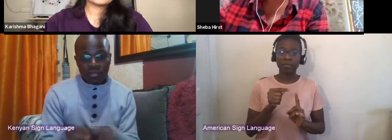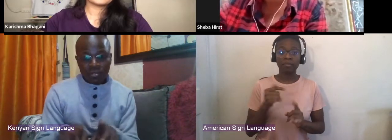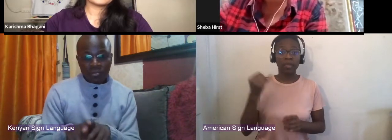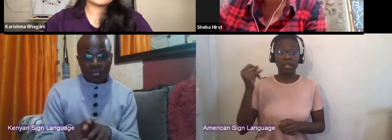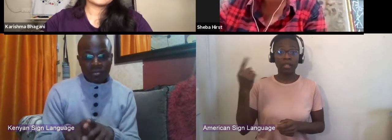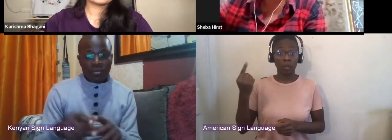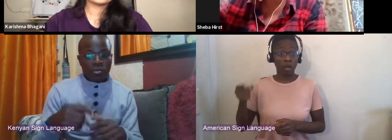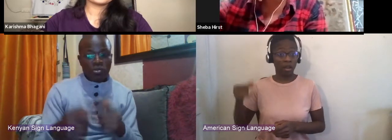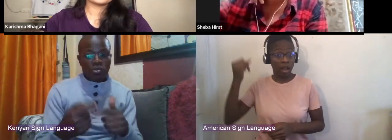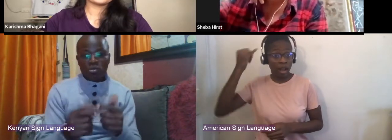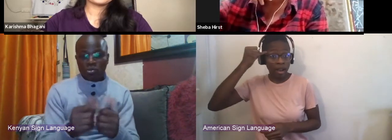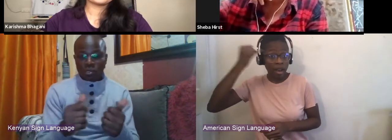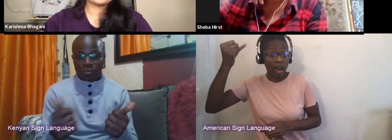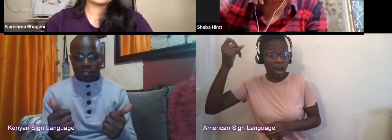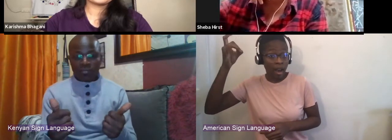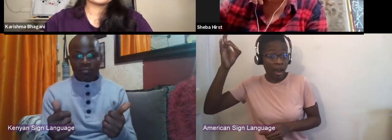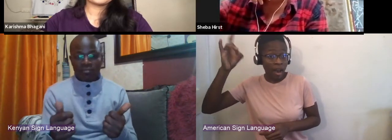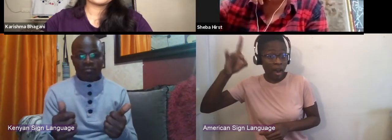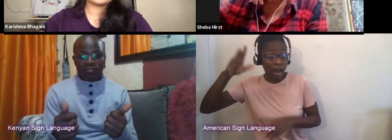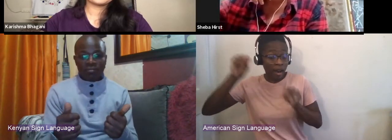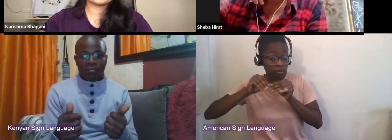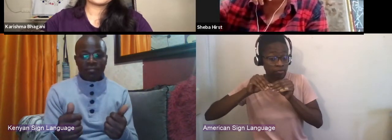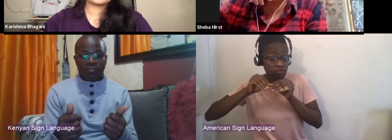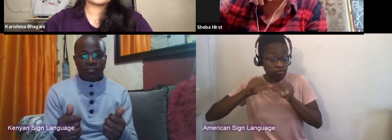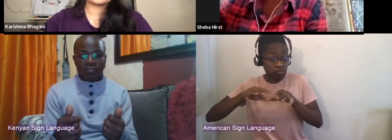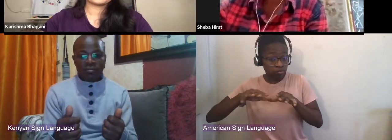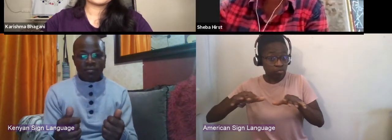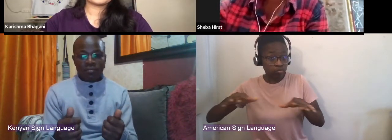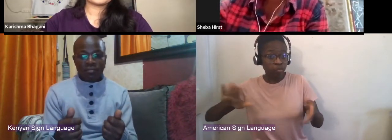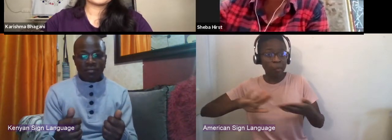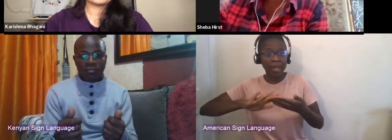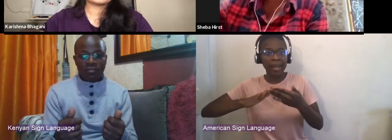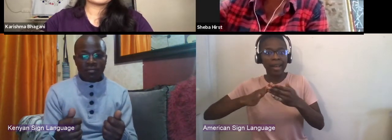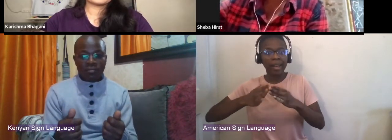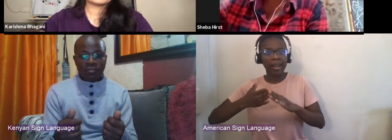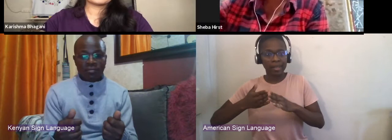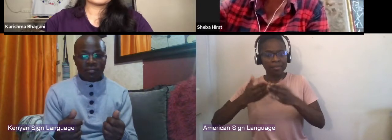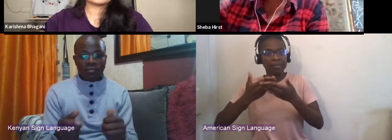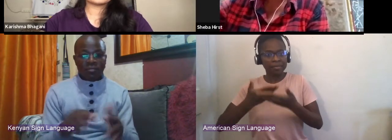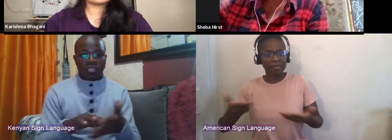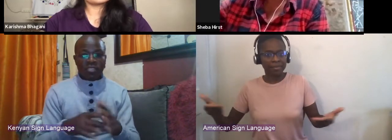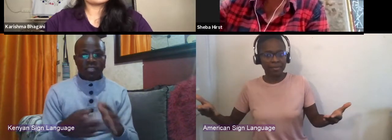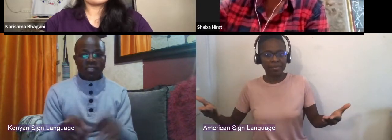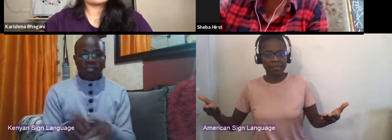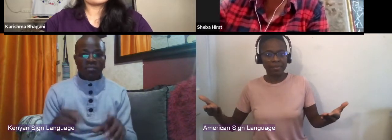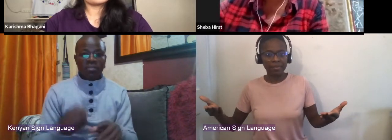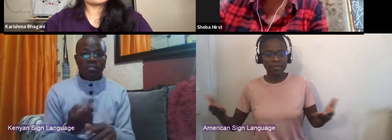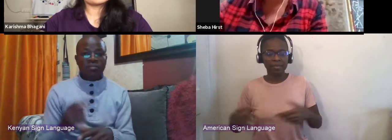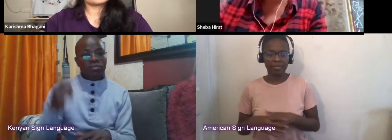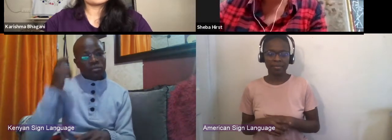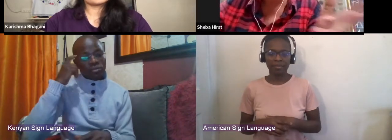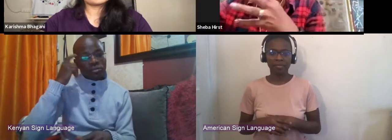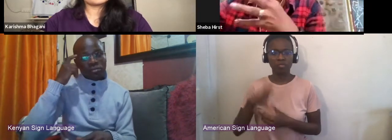in someone's song and in their head. And then your job is to basically marshal